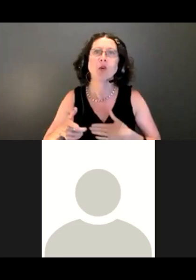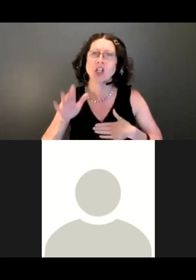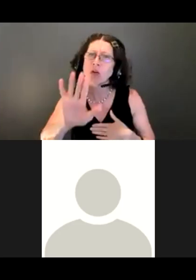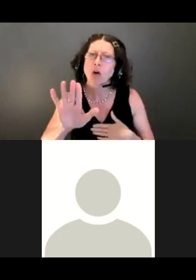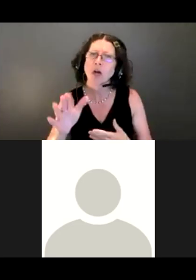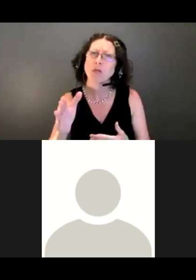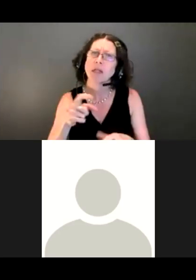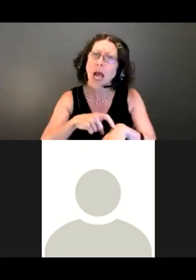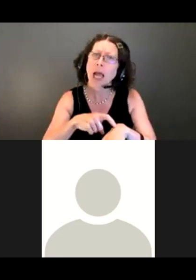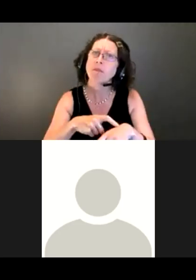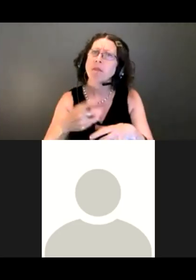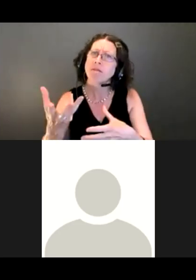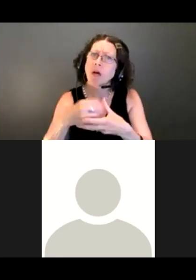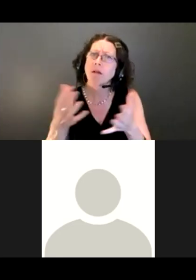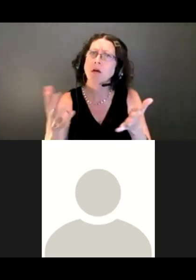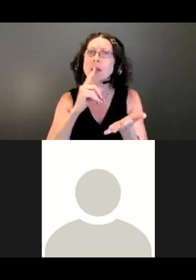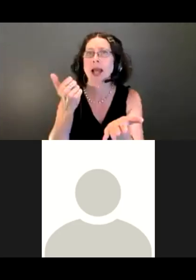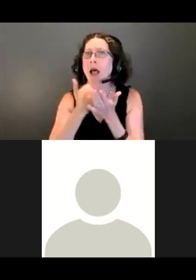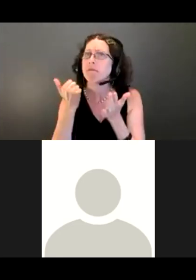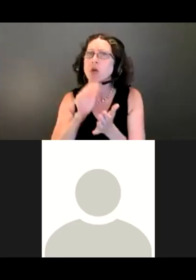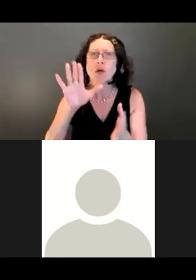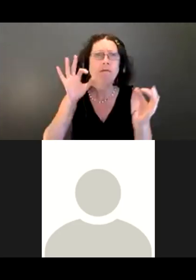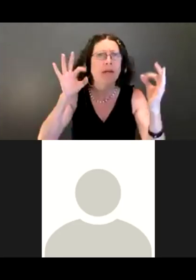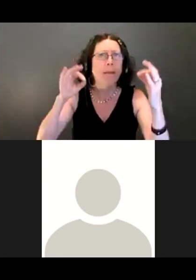This was really a valuable experience for us.